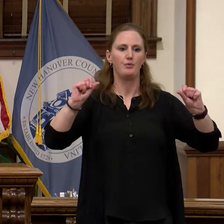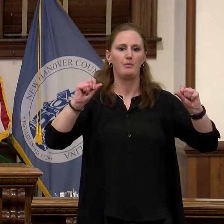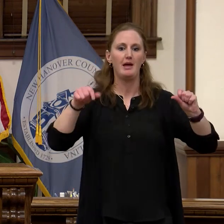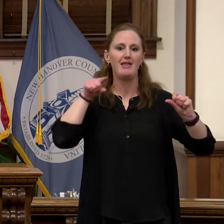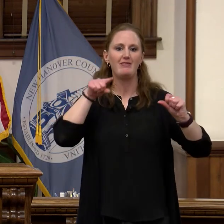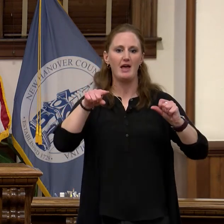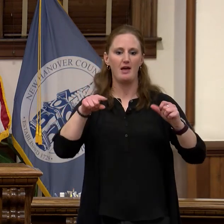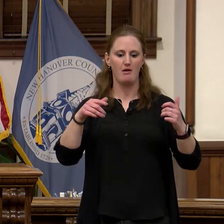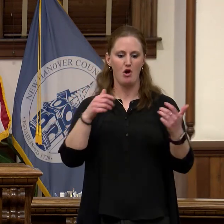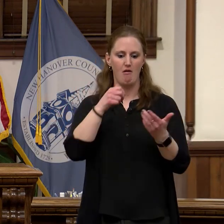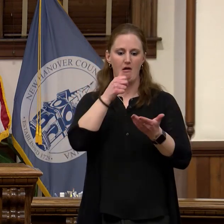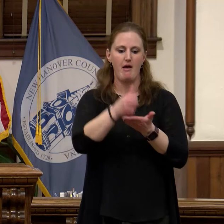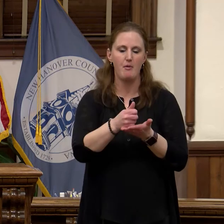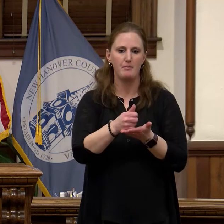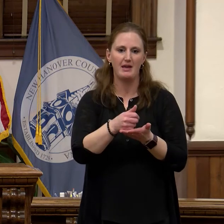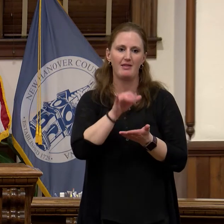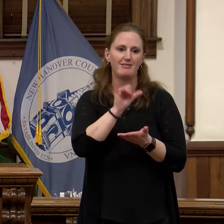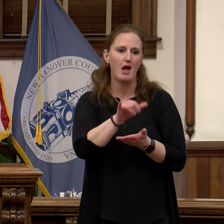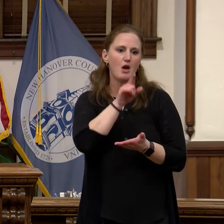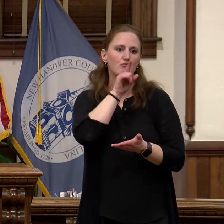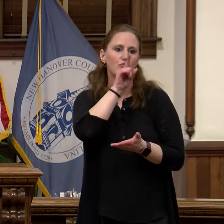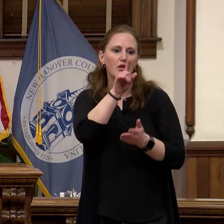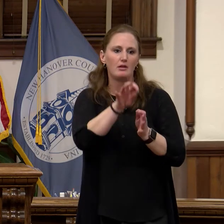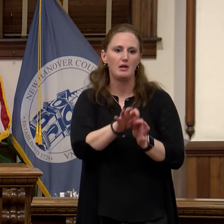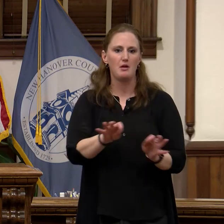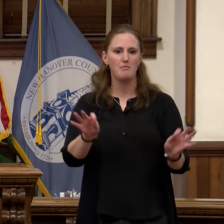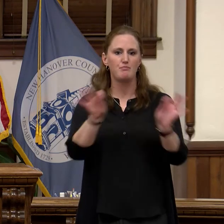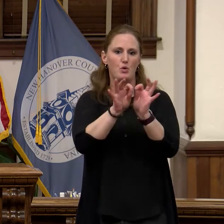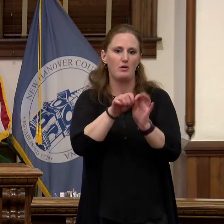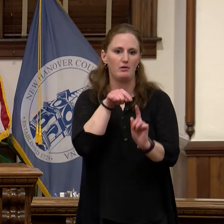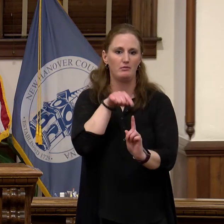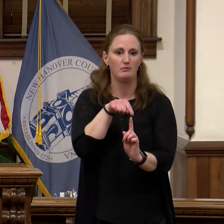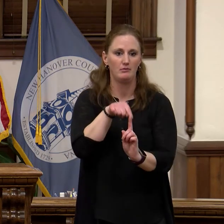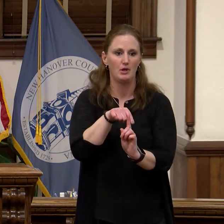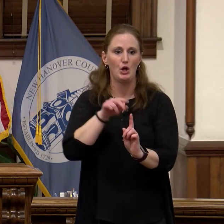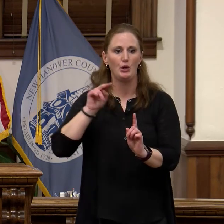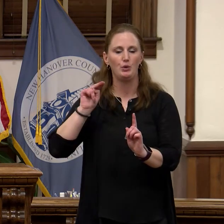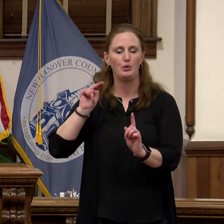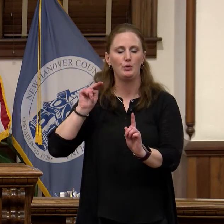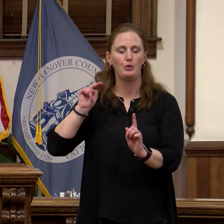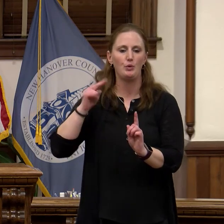that is so important. New Hanover County is an amazing community and we are